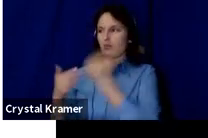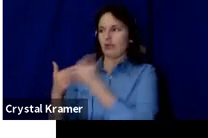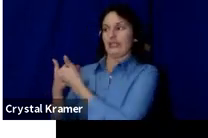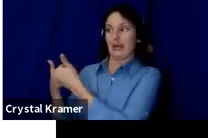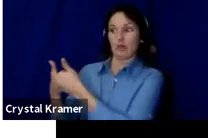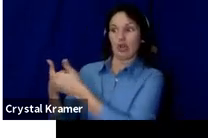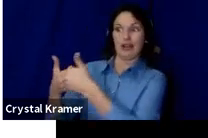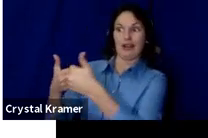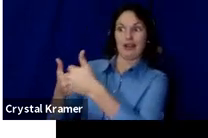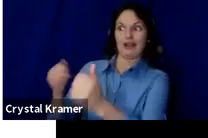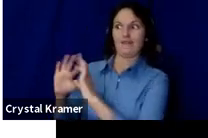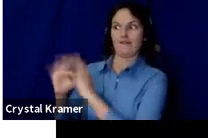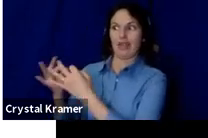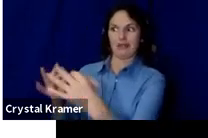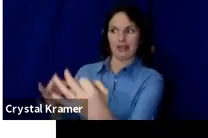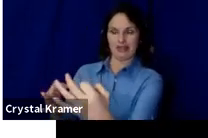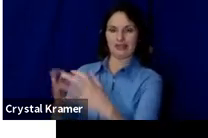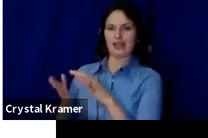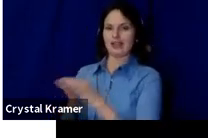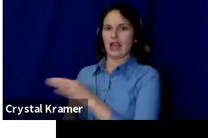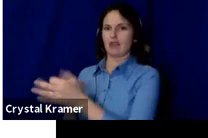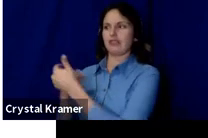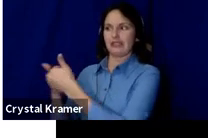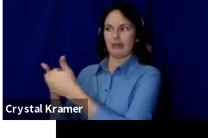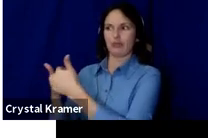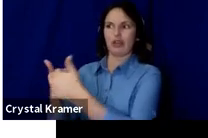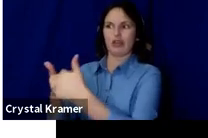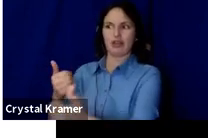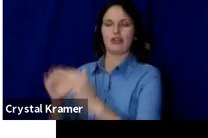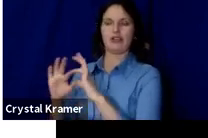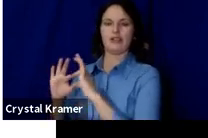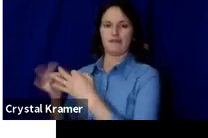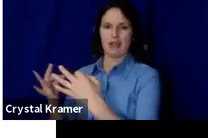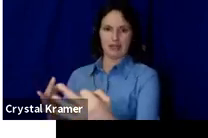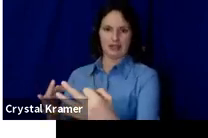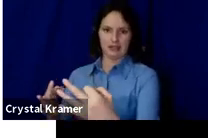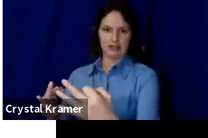So you need 400 discrete households.